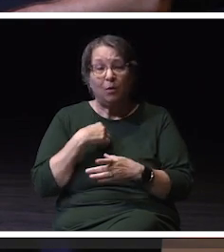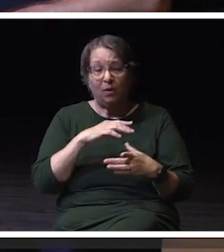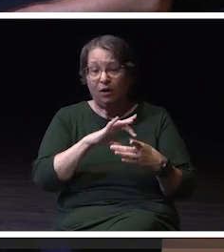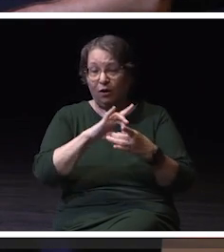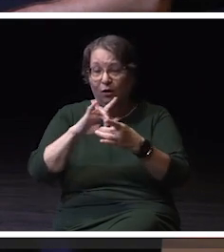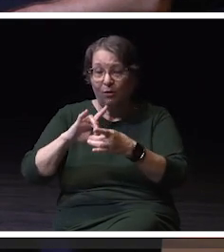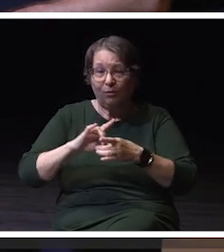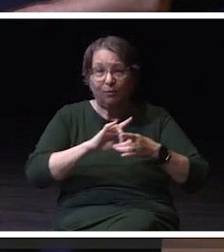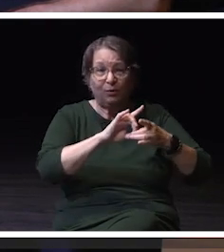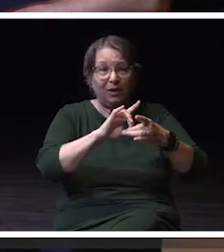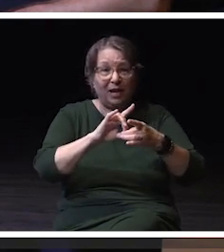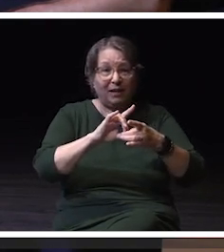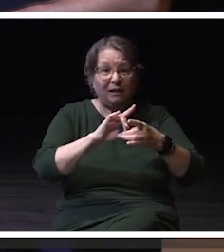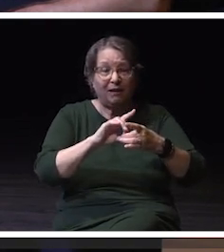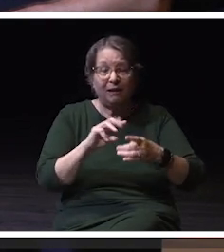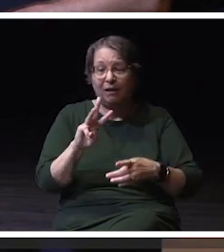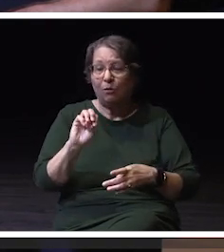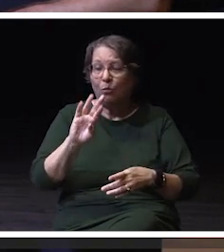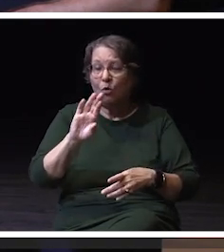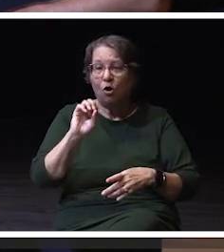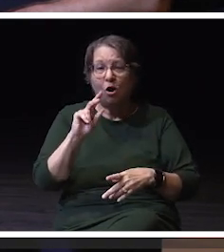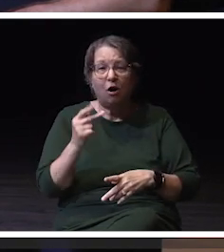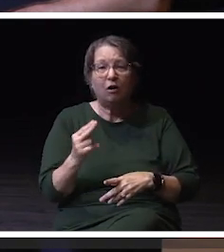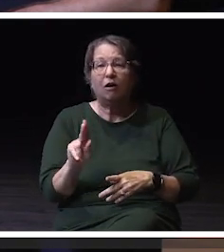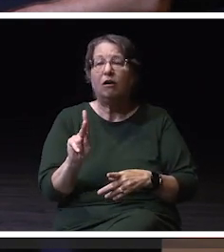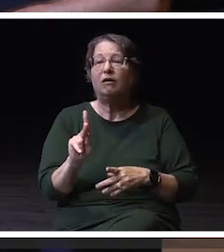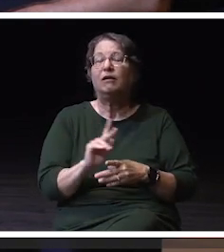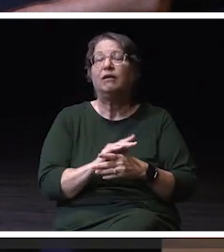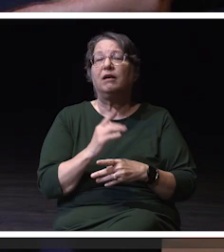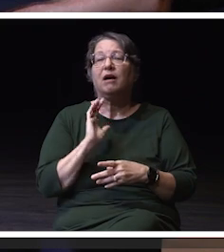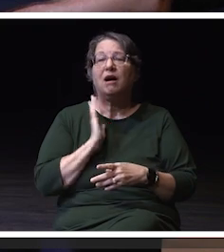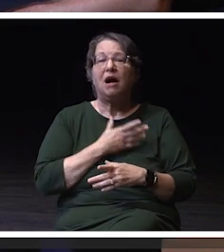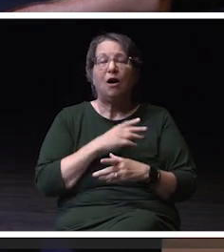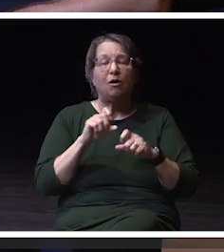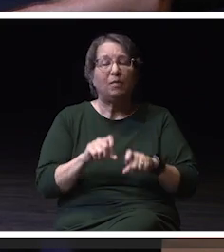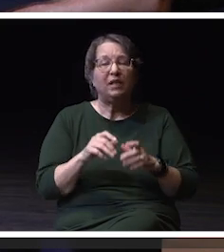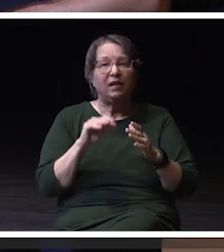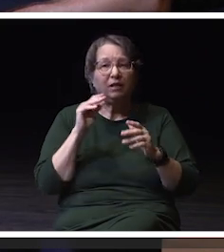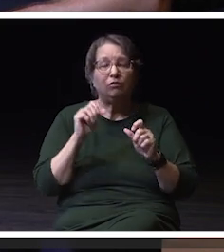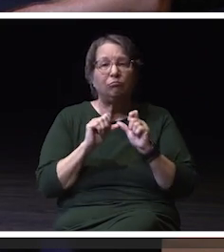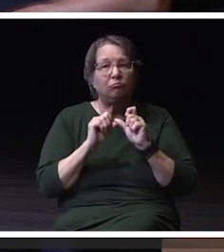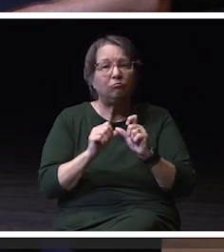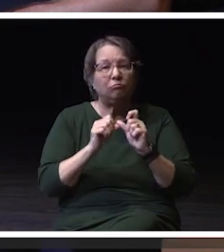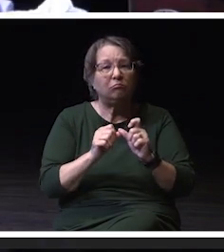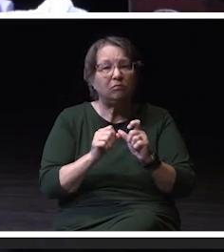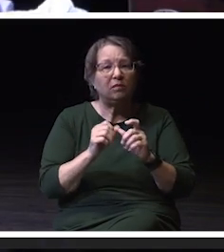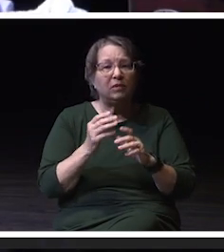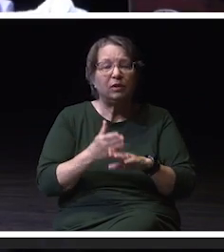We are united in our ability to move forward. And I really do appreciate